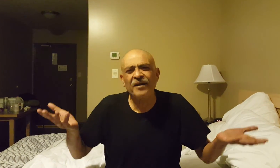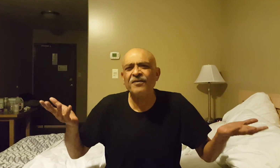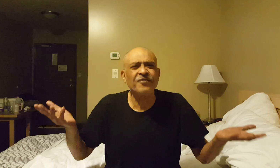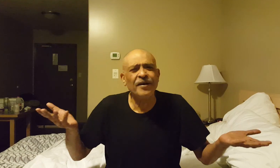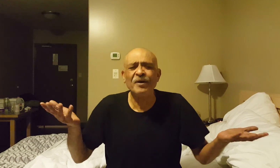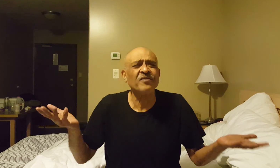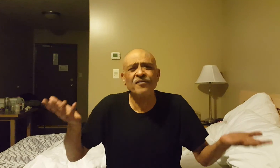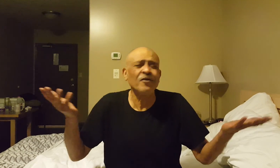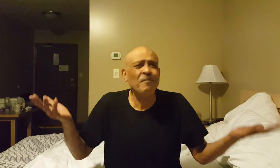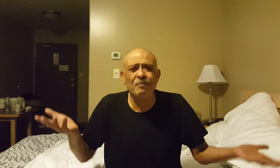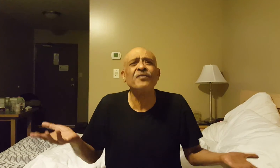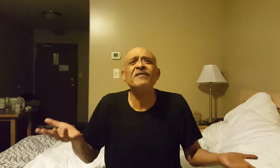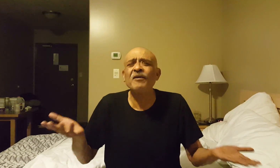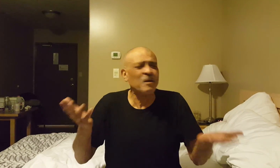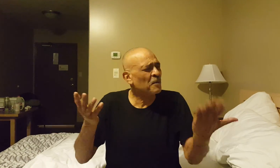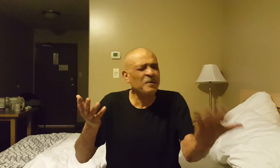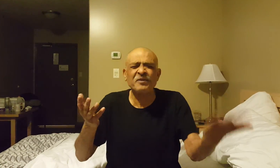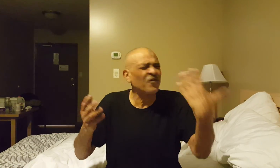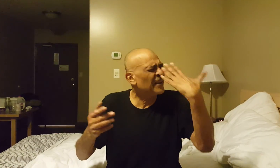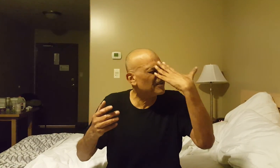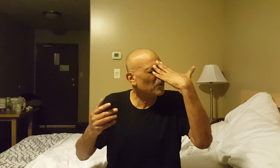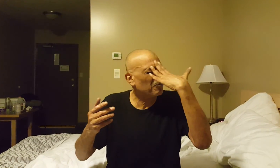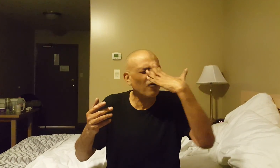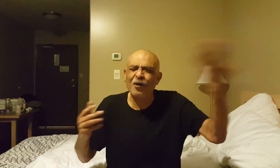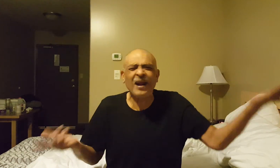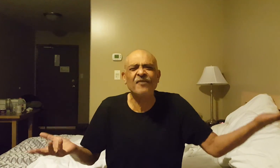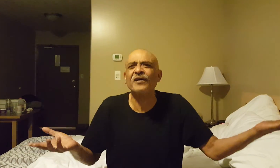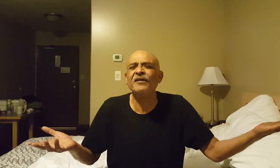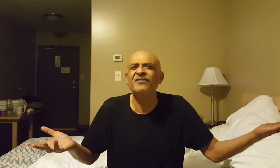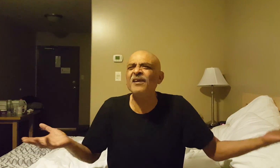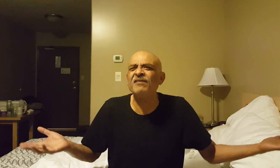have trained myself to remember things. I remember people's faces were photographically, it's easy.